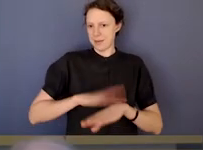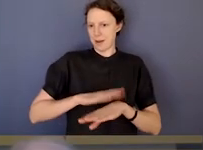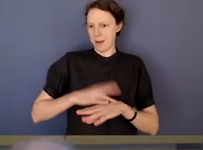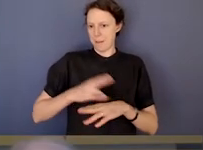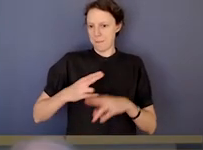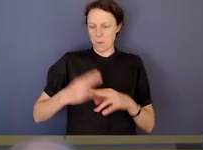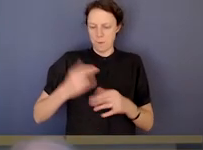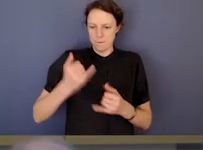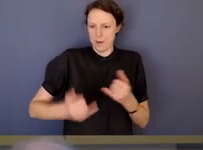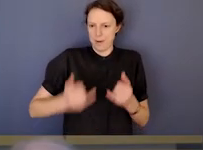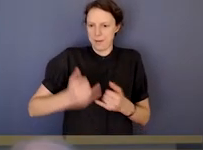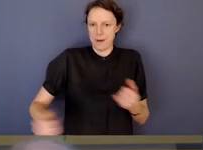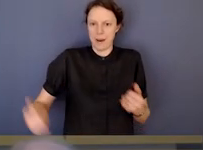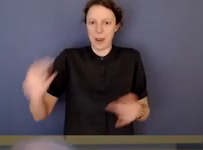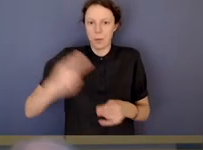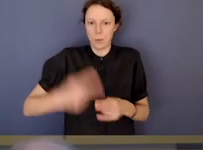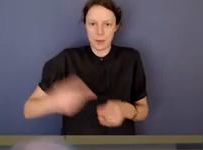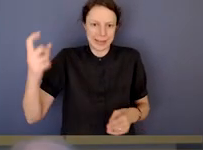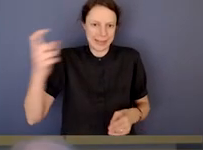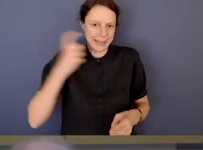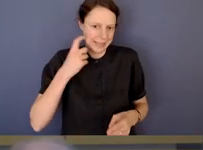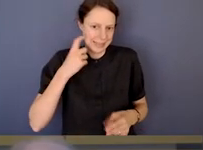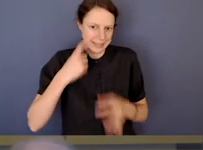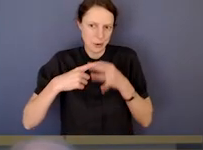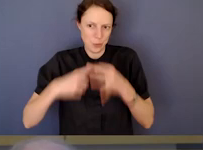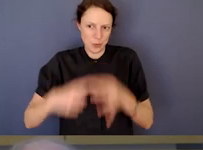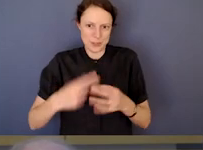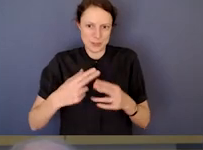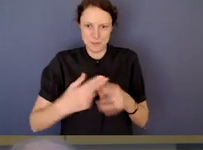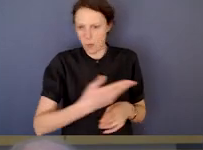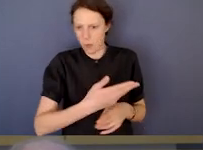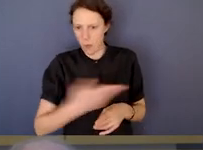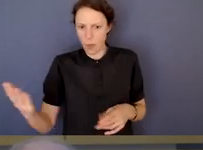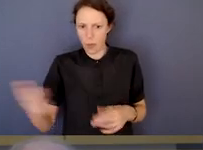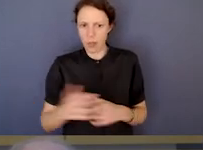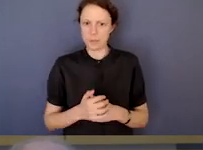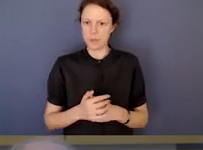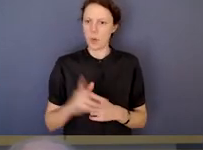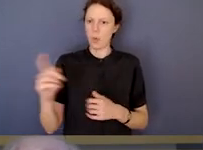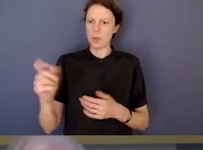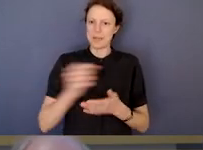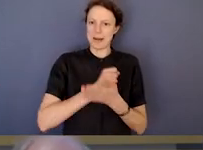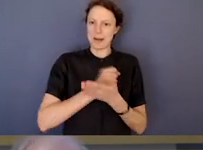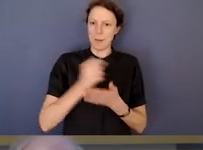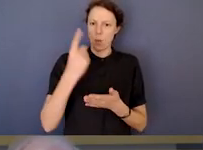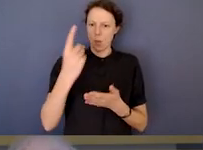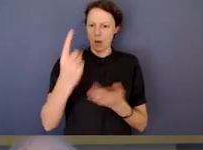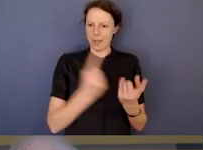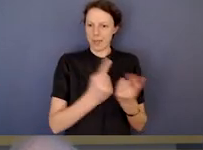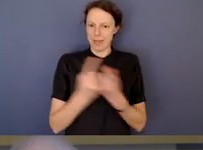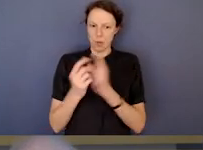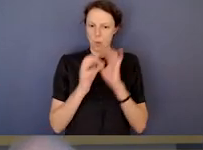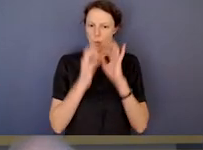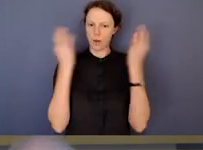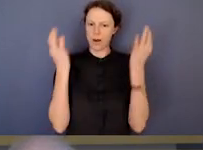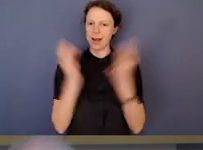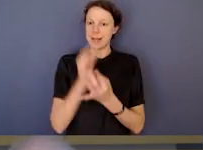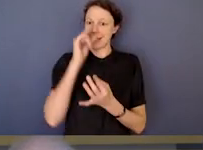So we've got time for one last very quick and very easy question for you all. What's the number one thing organisations could